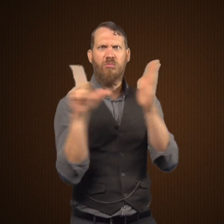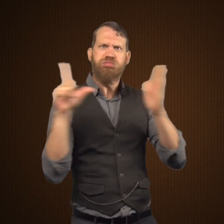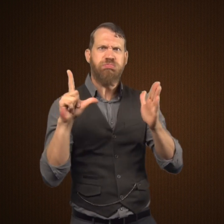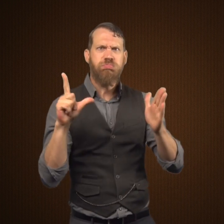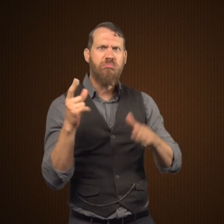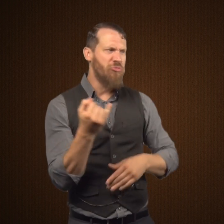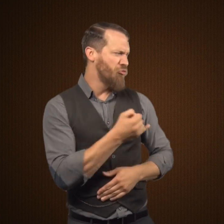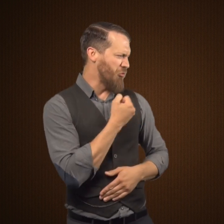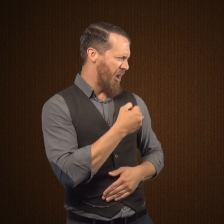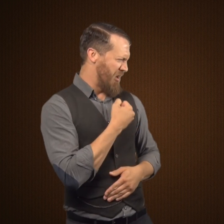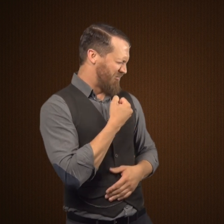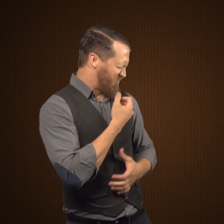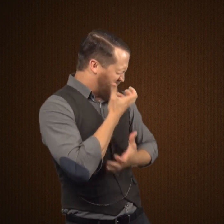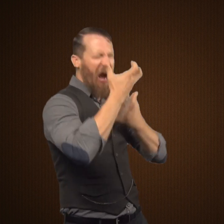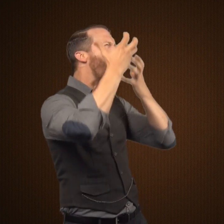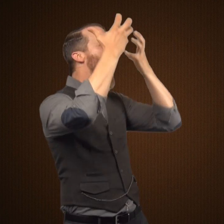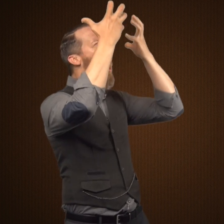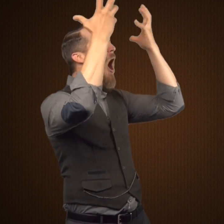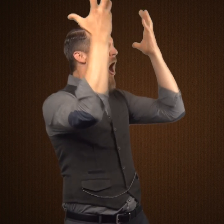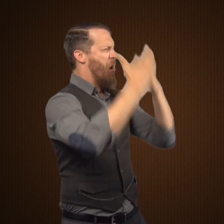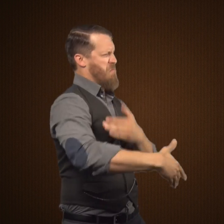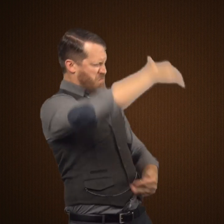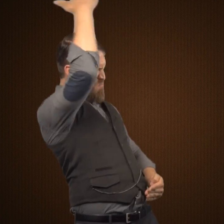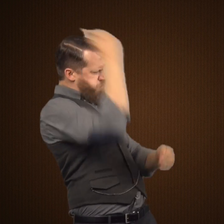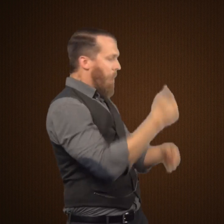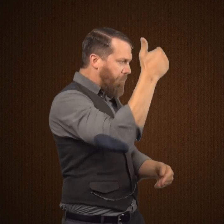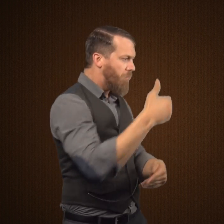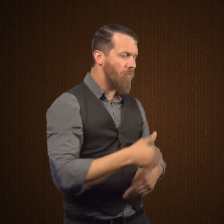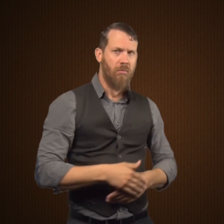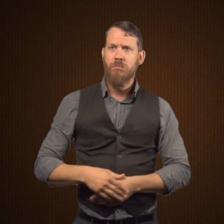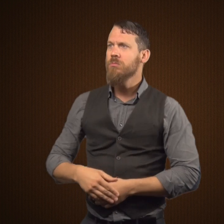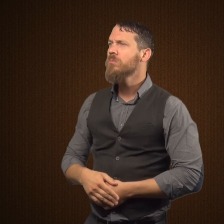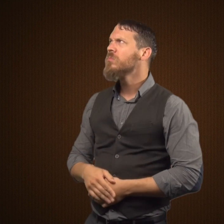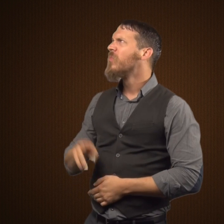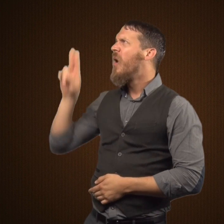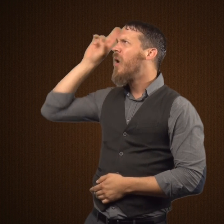And then all of a sudden Doctor Jekyll begins to yell and slams the window closed.